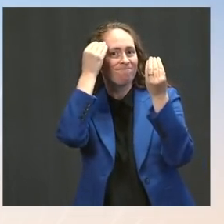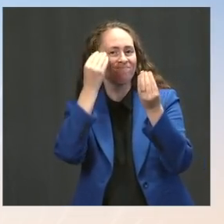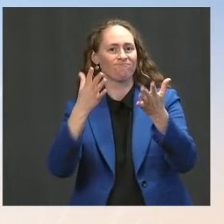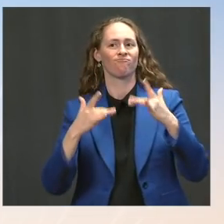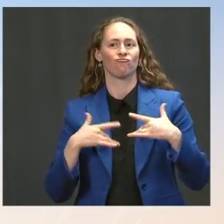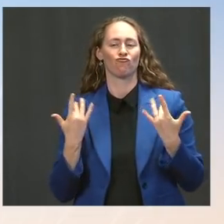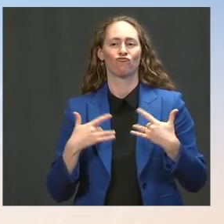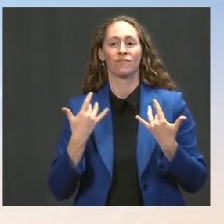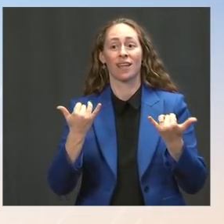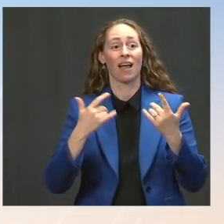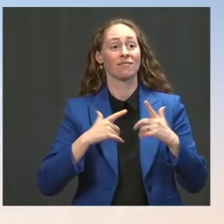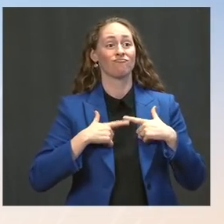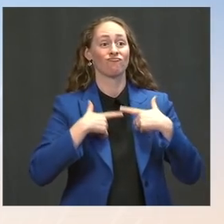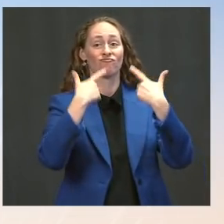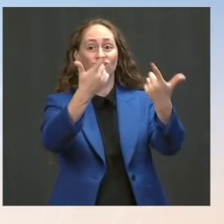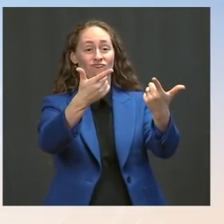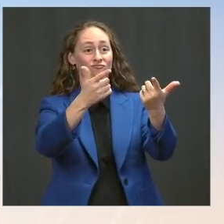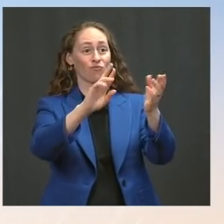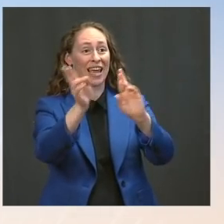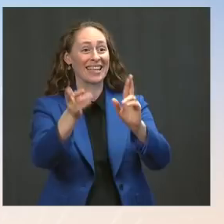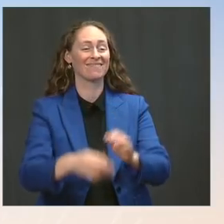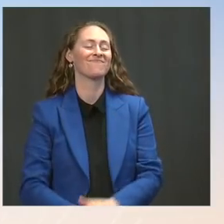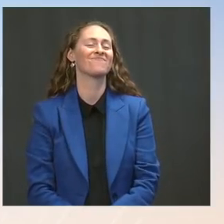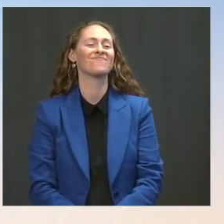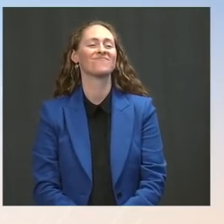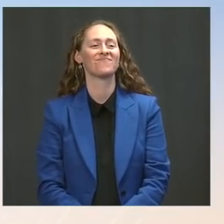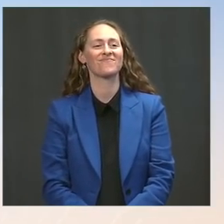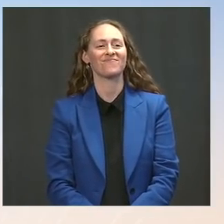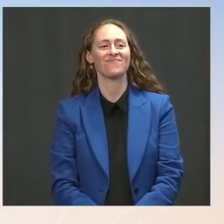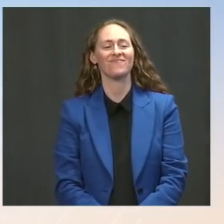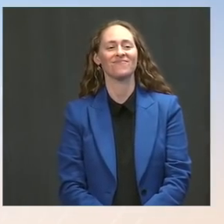The Press: Thank you. Dr. Fauci said yesterday that recommending